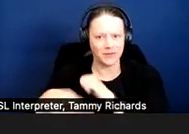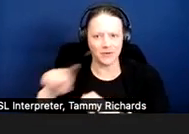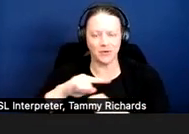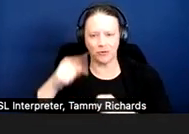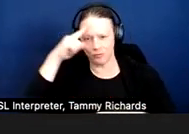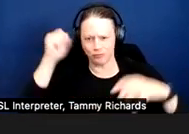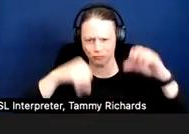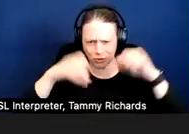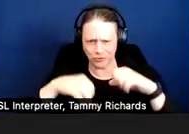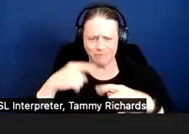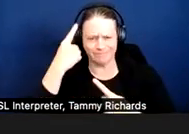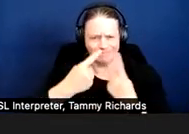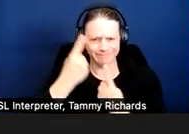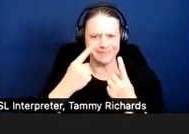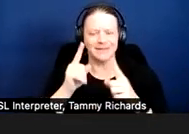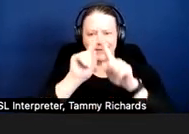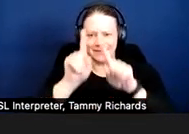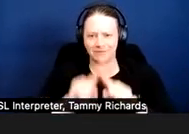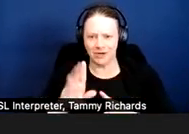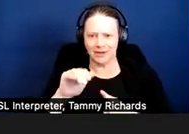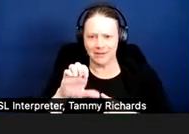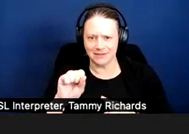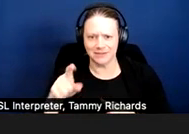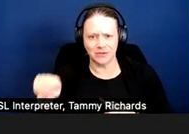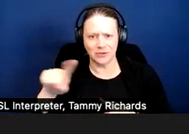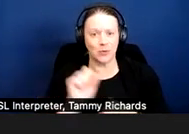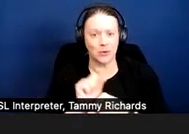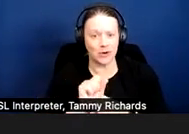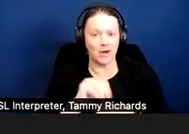you're working on or to collaborate on things moving forward.